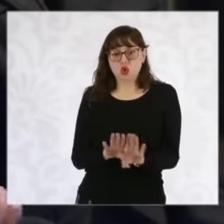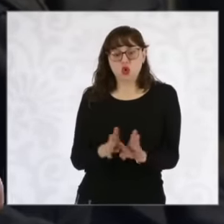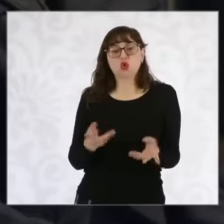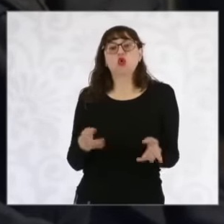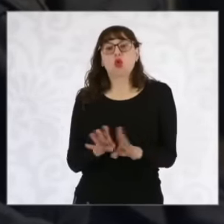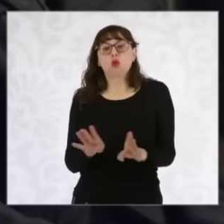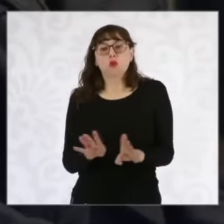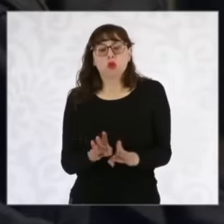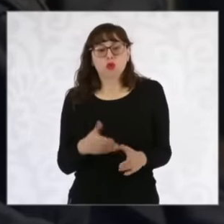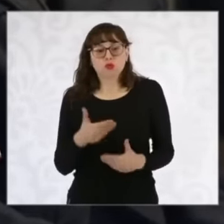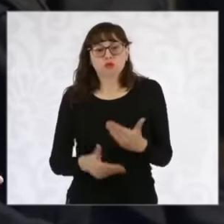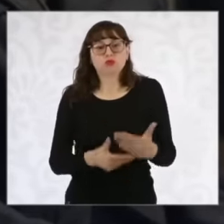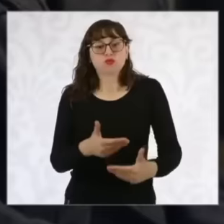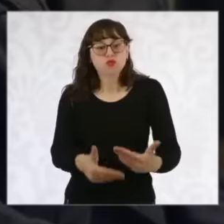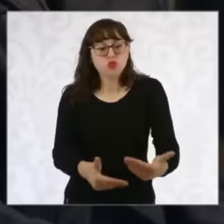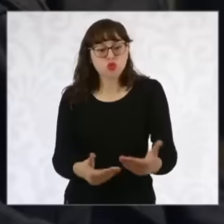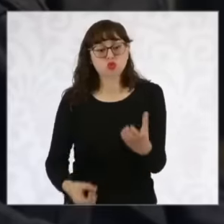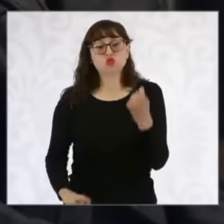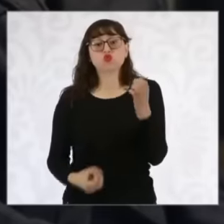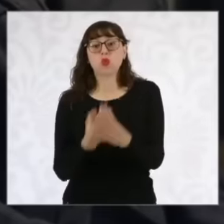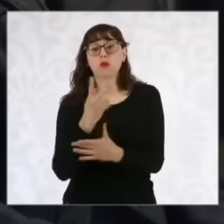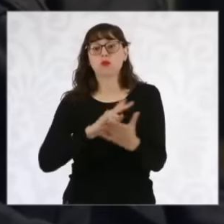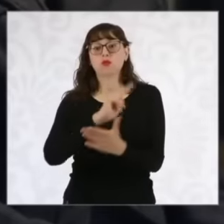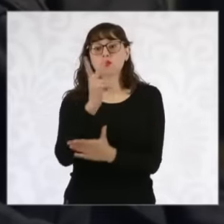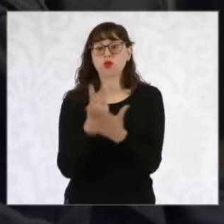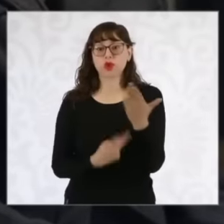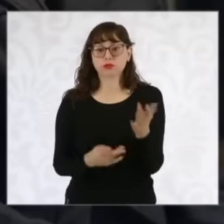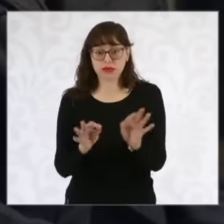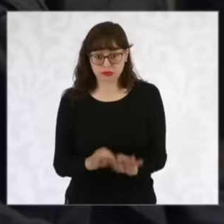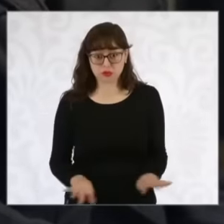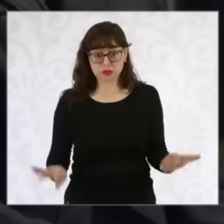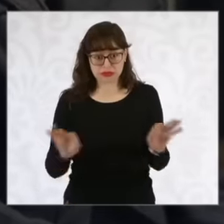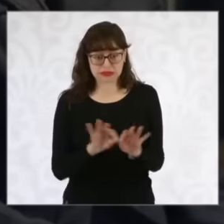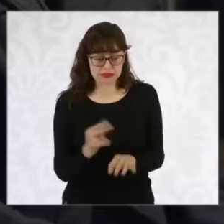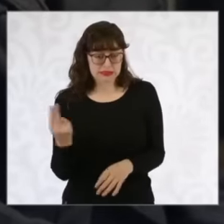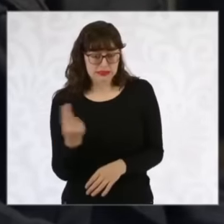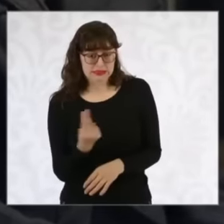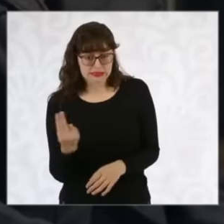progress on this program. It seems to me that it is fundamental and that it is necessary eh I don't know if